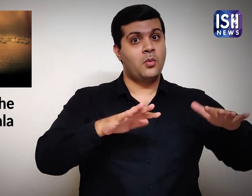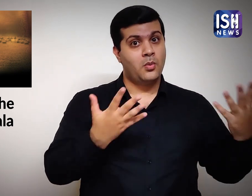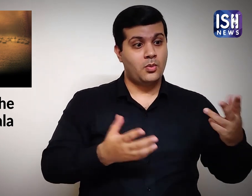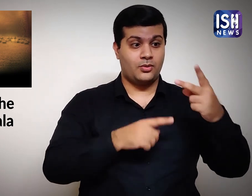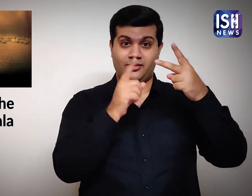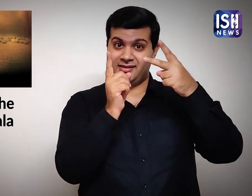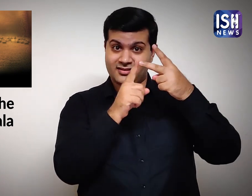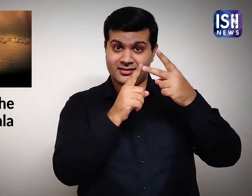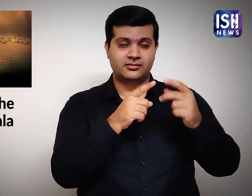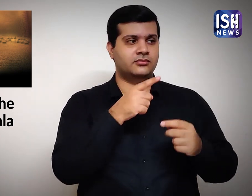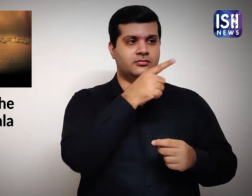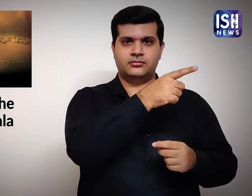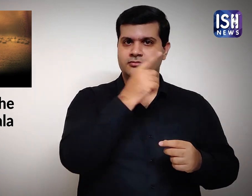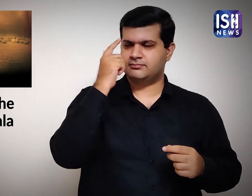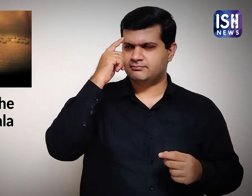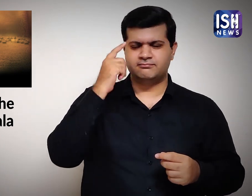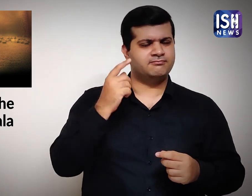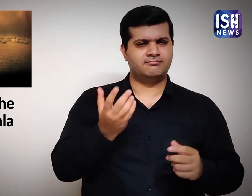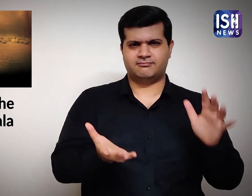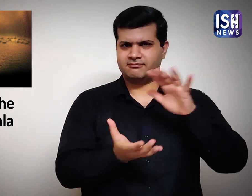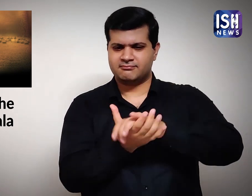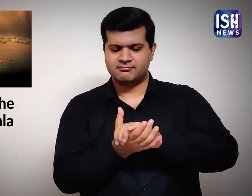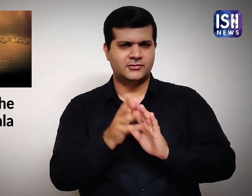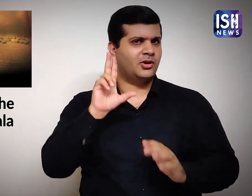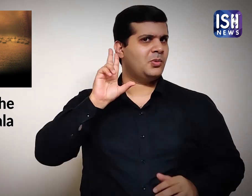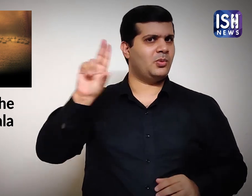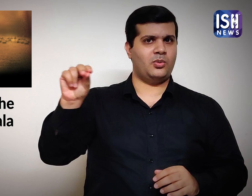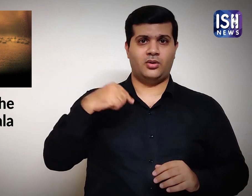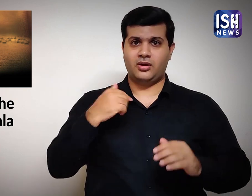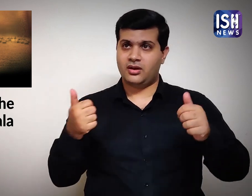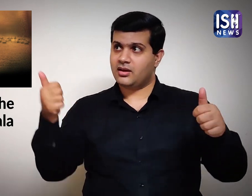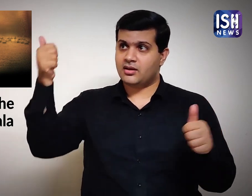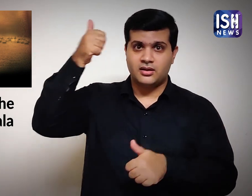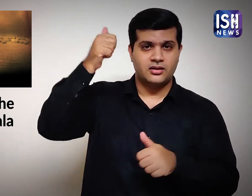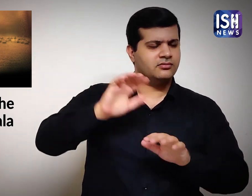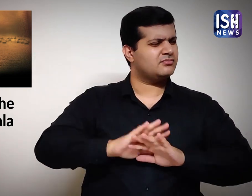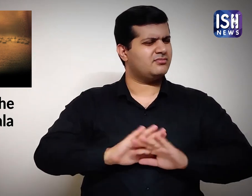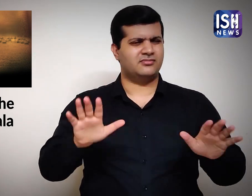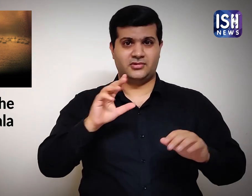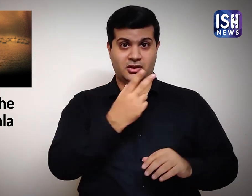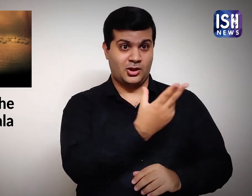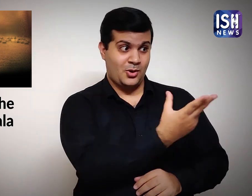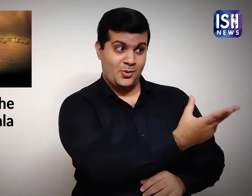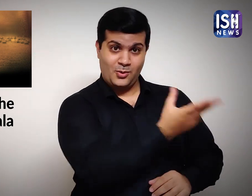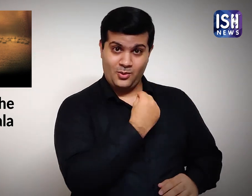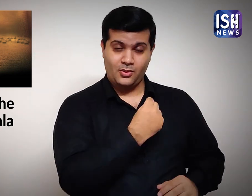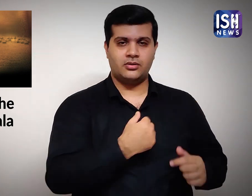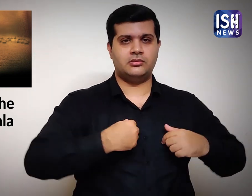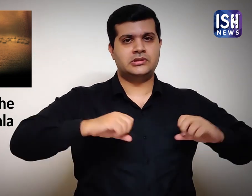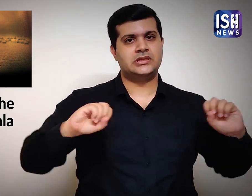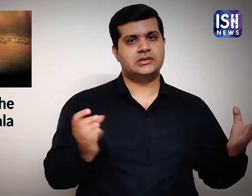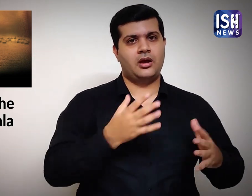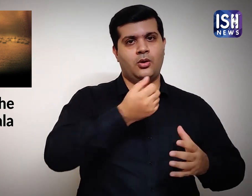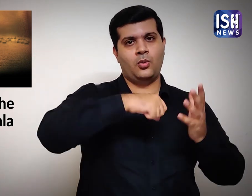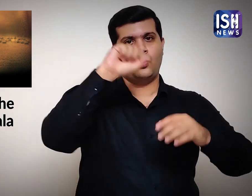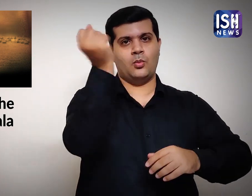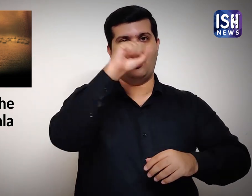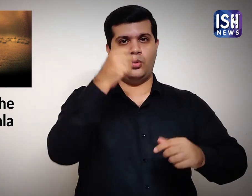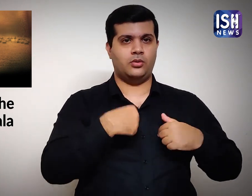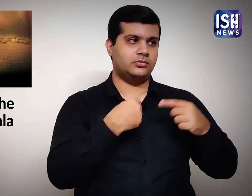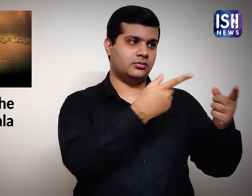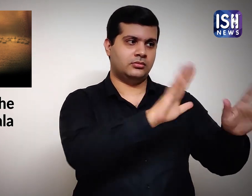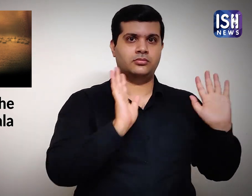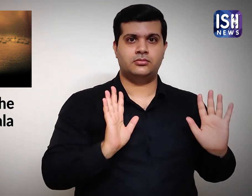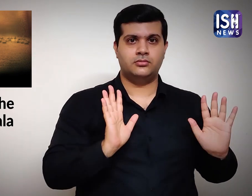2. Hussain can refuse to give allegiance and be killed in the battle.